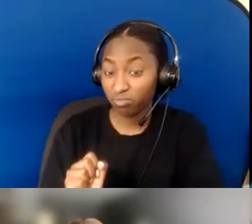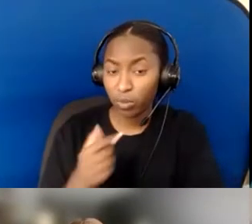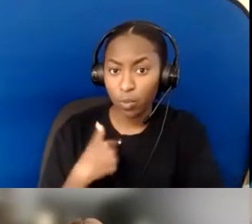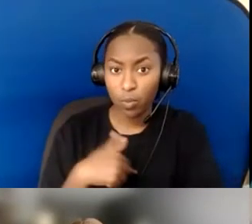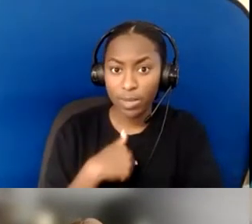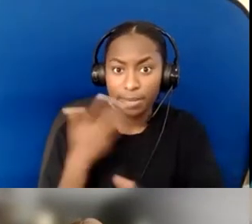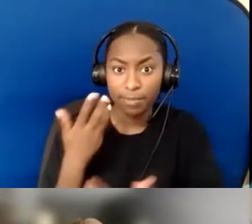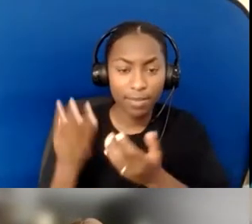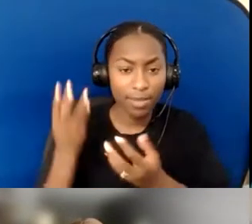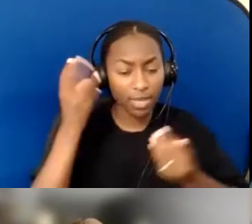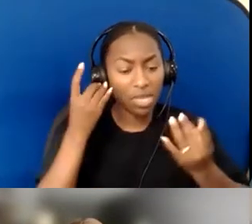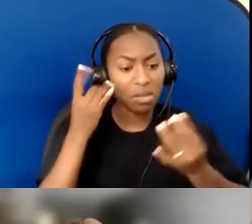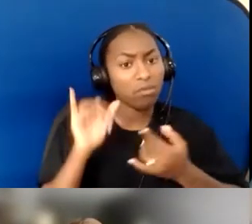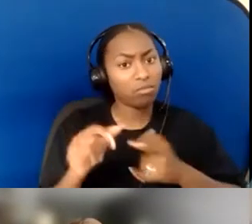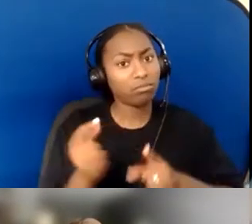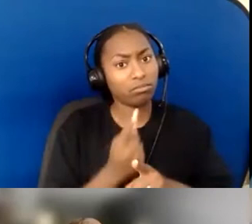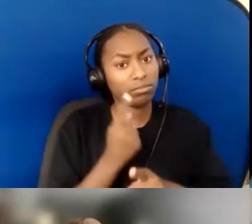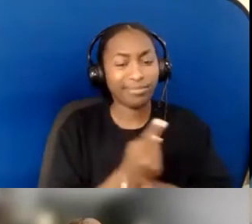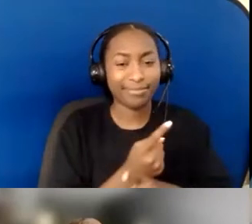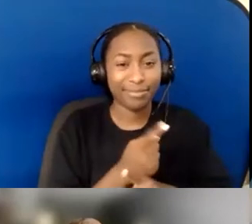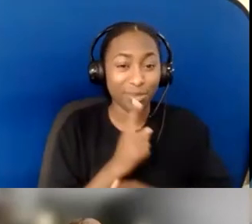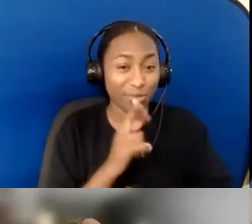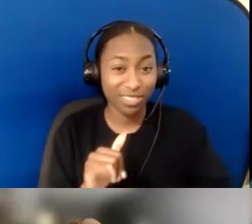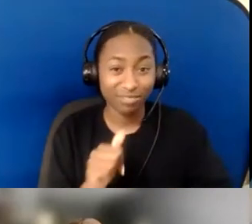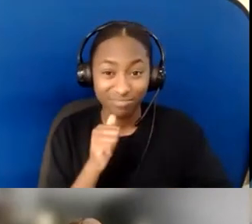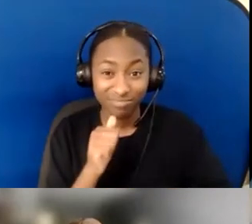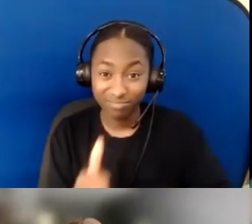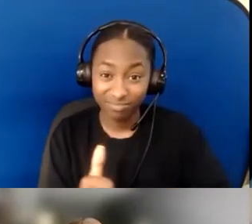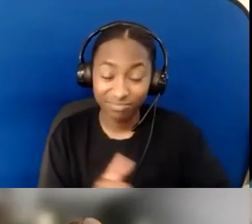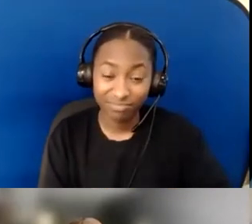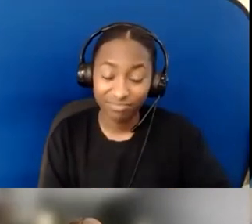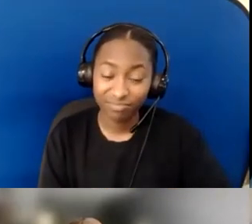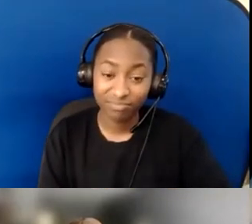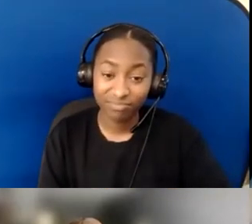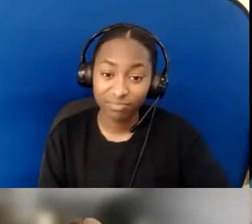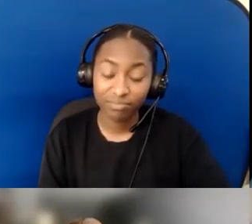I think it's okay to be very open